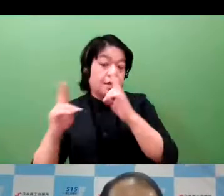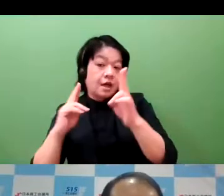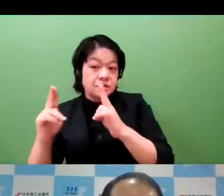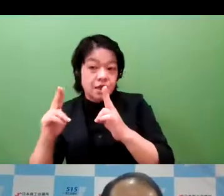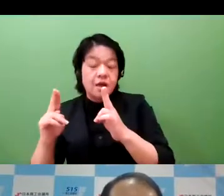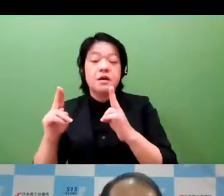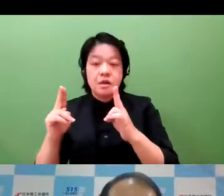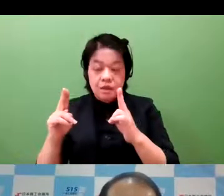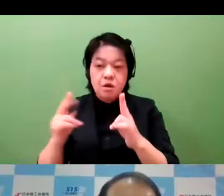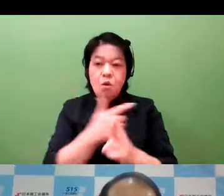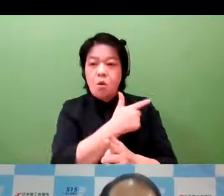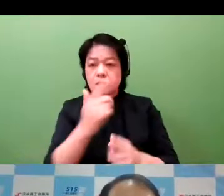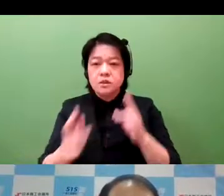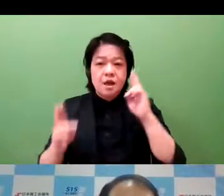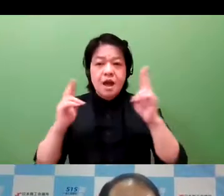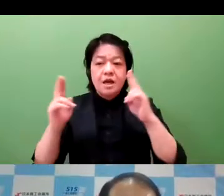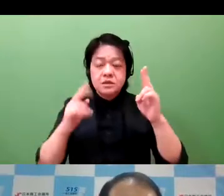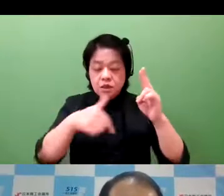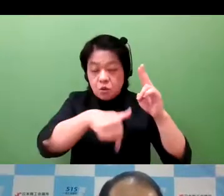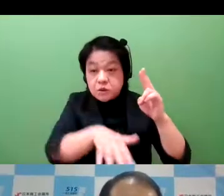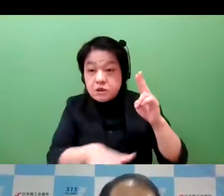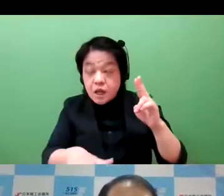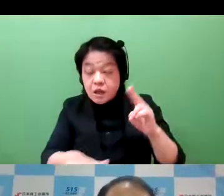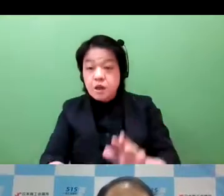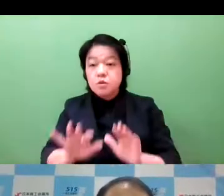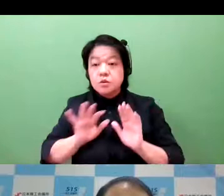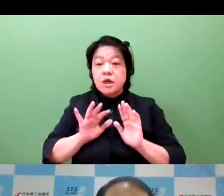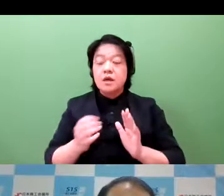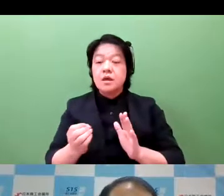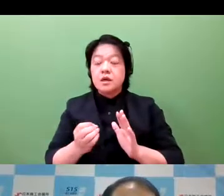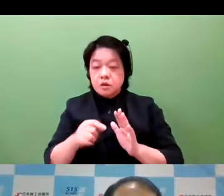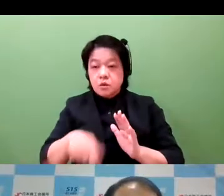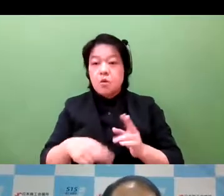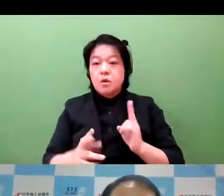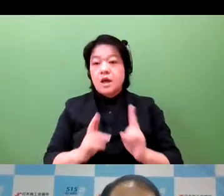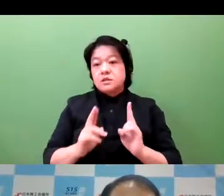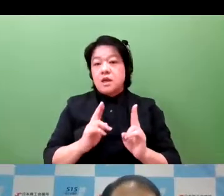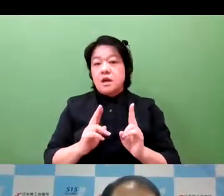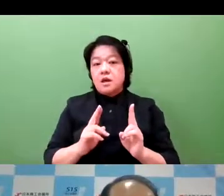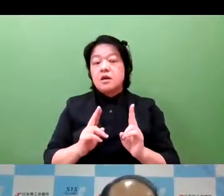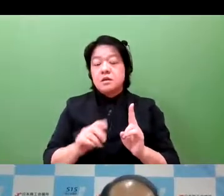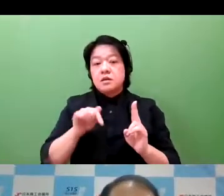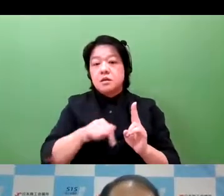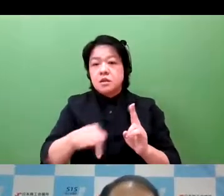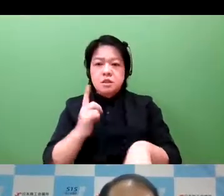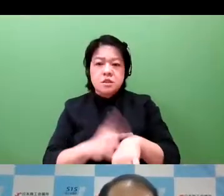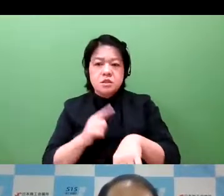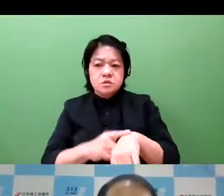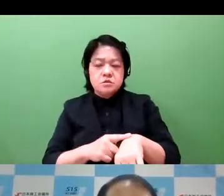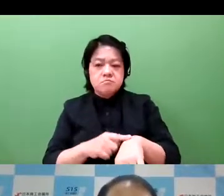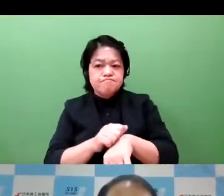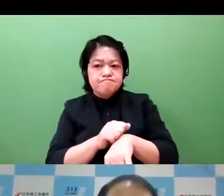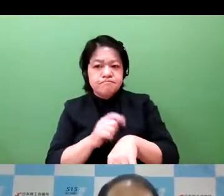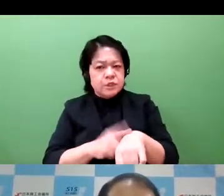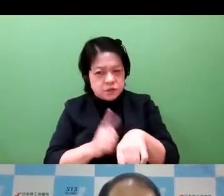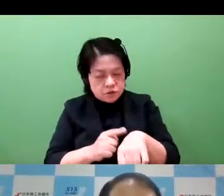in the electric area, the small and medium-sized enterprises, they were very, very numerous when